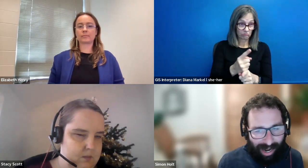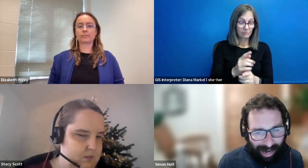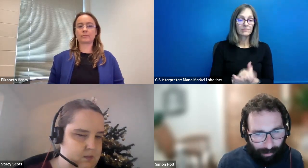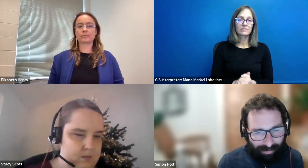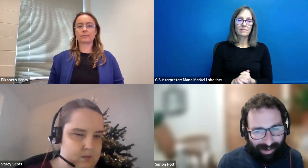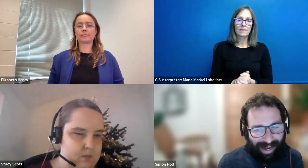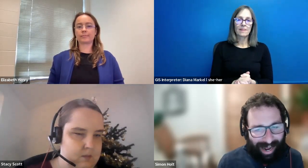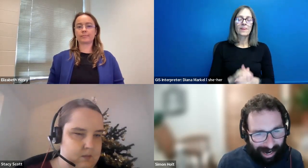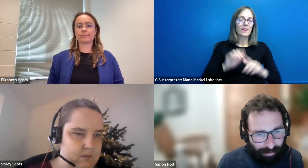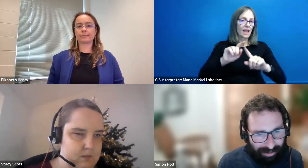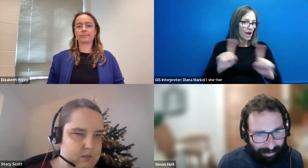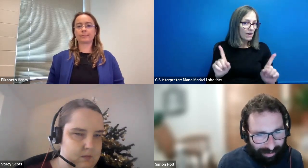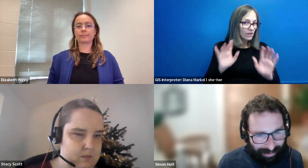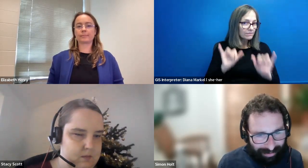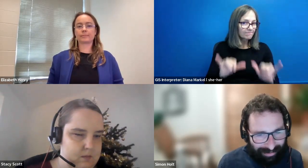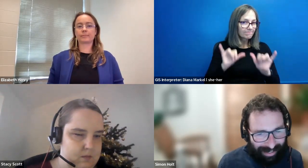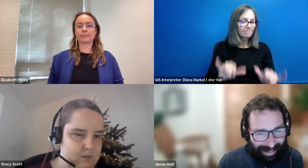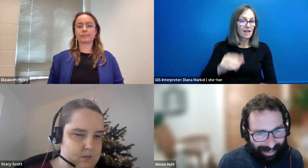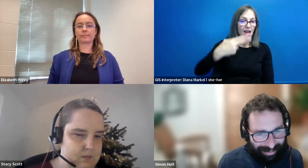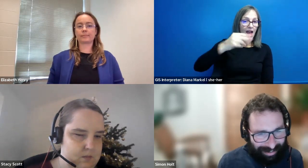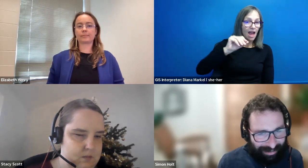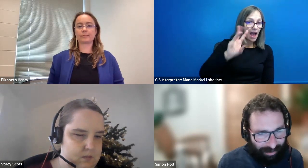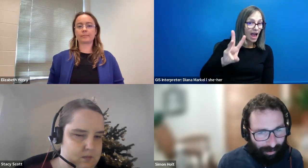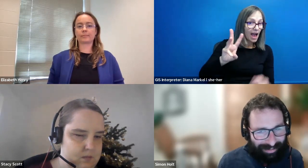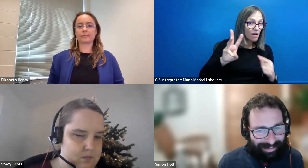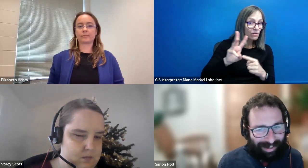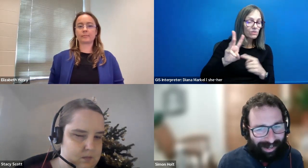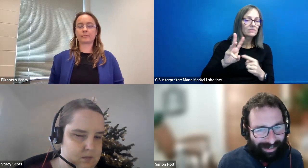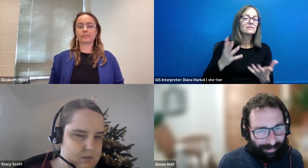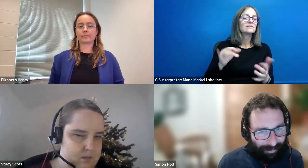Simon Holt: However, how to do this is another quest entirely.